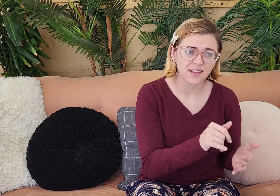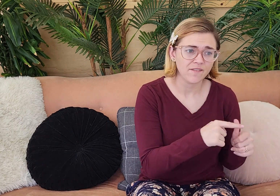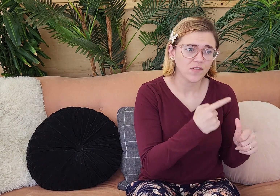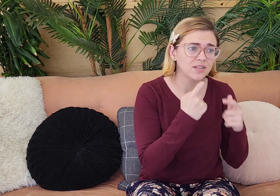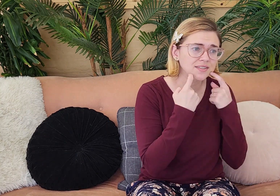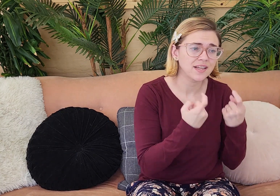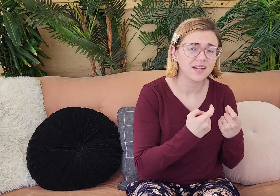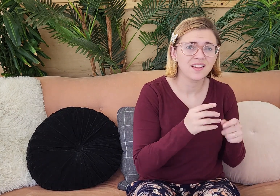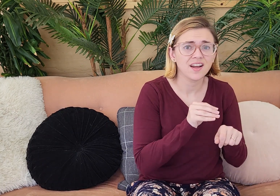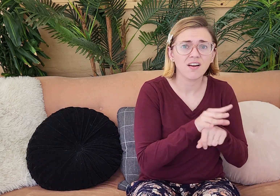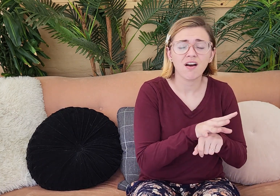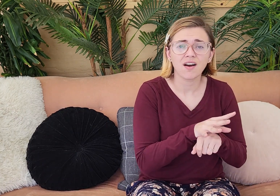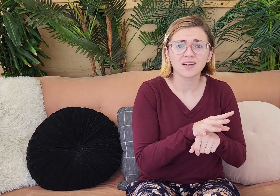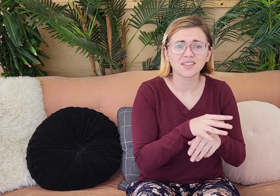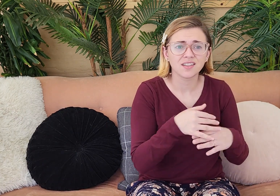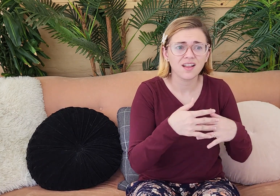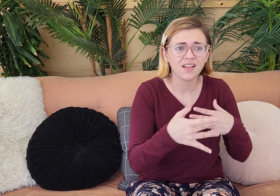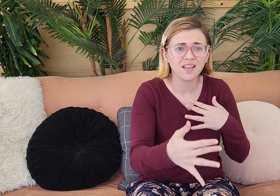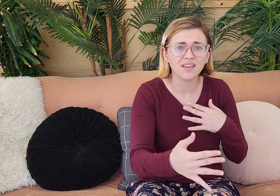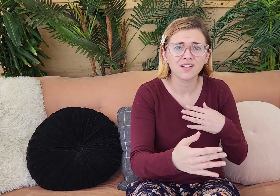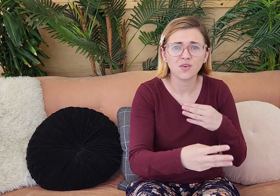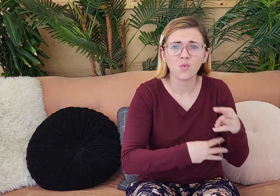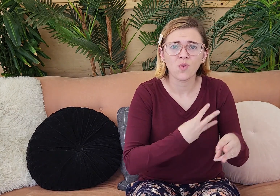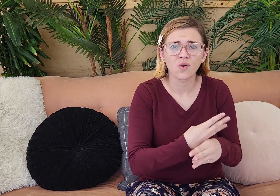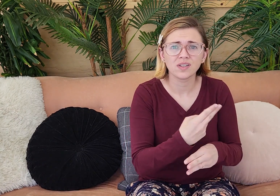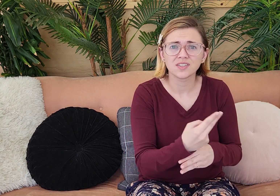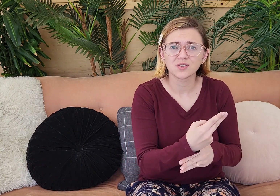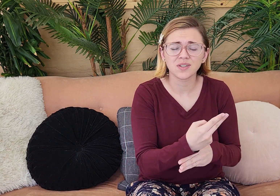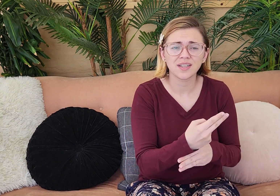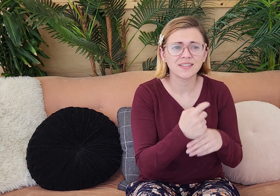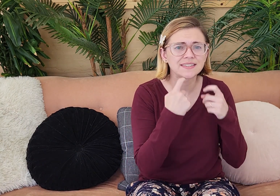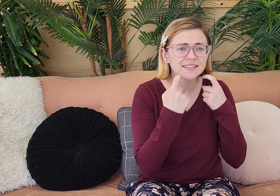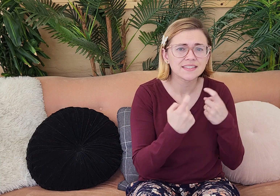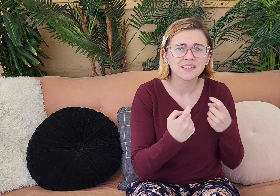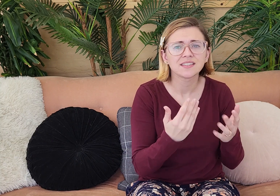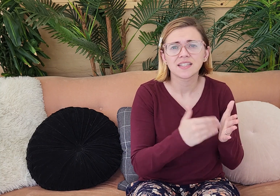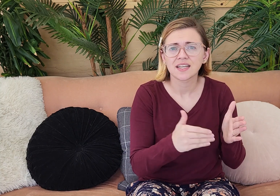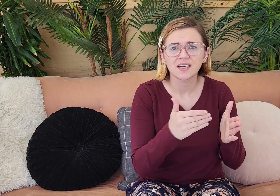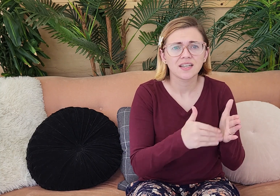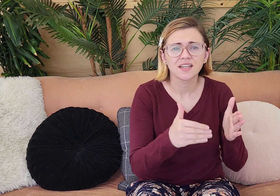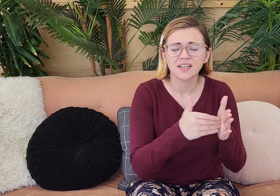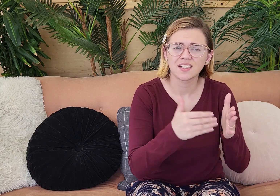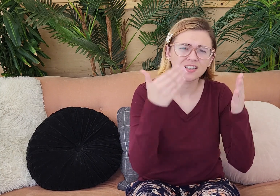mistake, that first sin that caused everything in world history to just cause